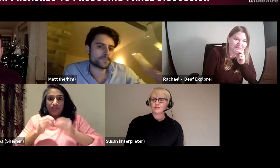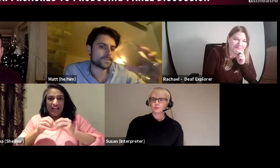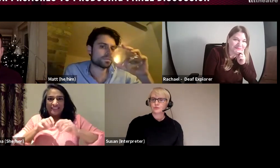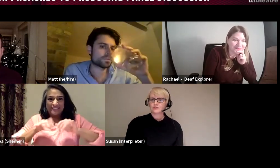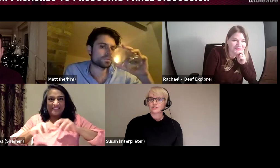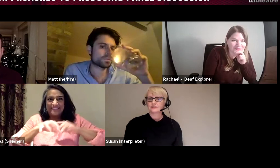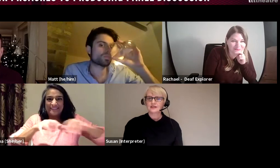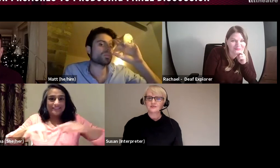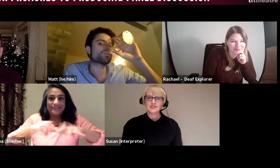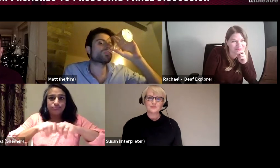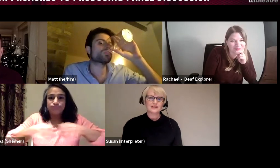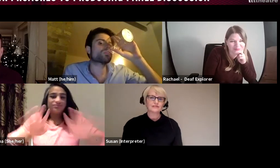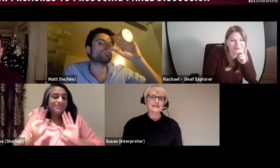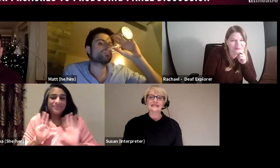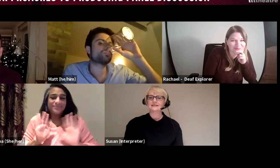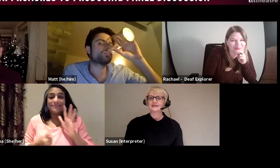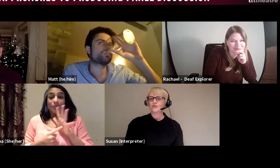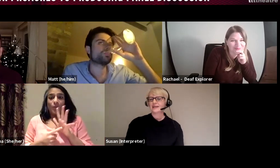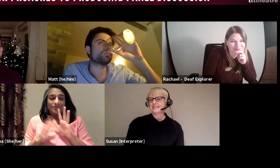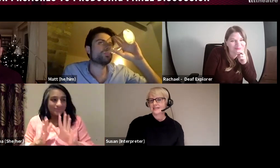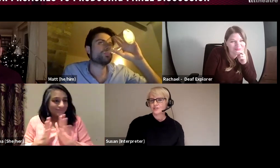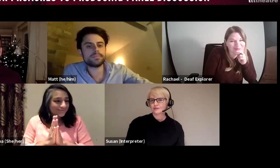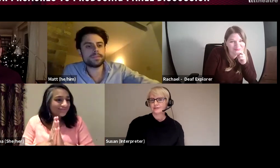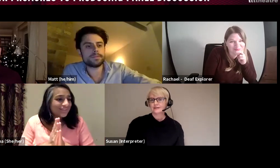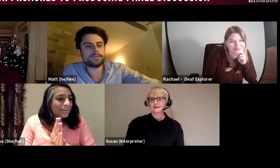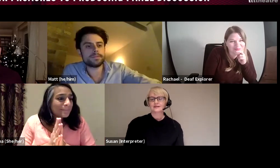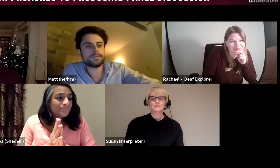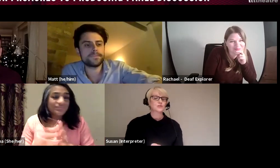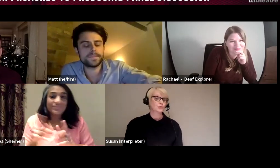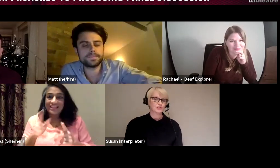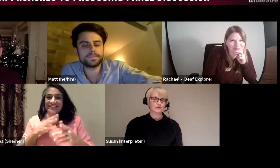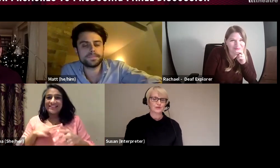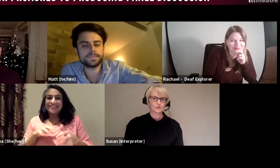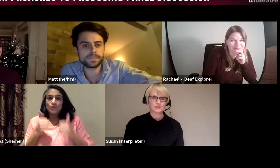the production. If there is any bad feeling then that creates tension, that is also very important.